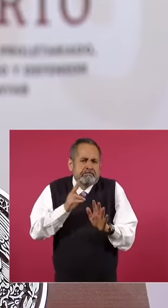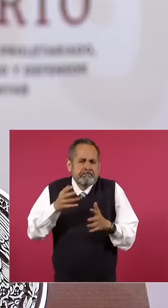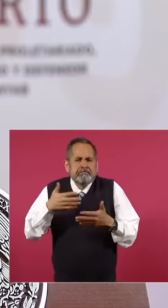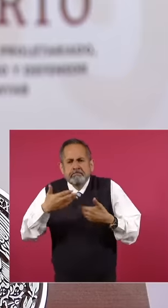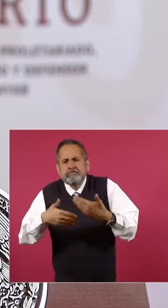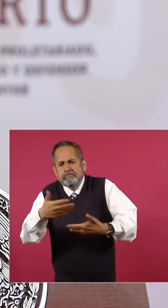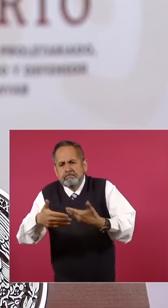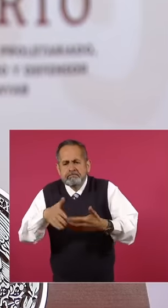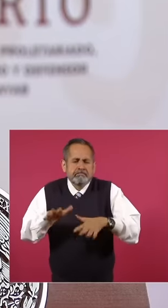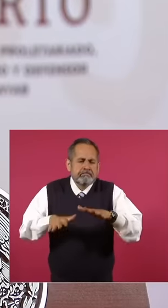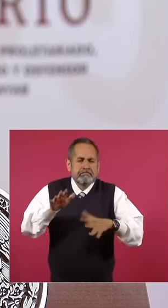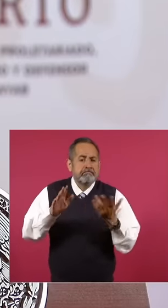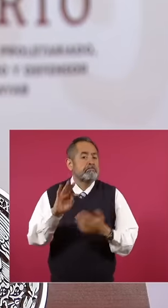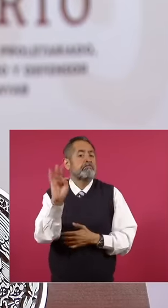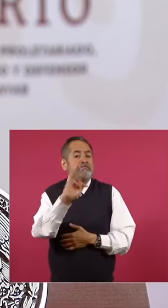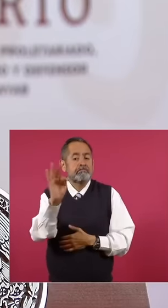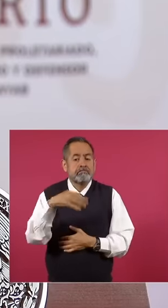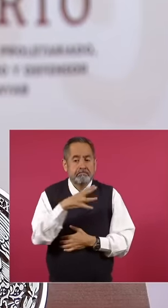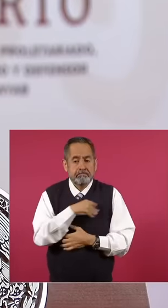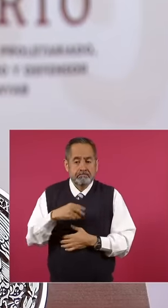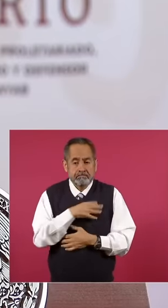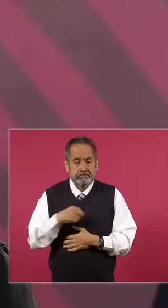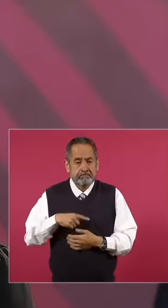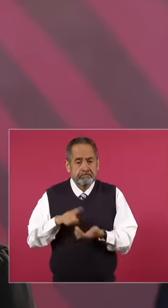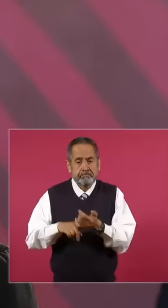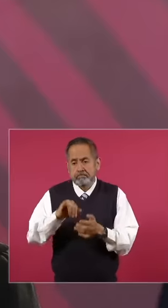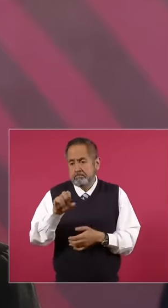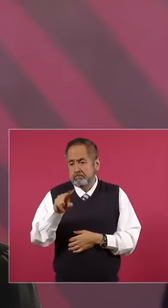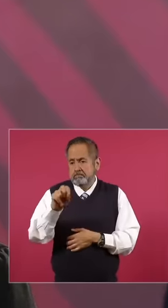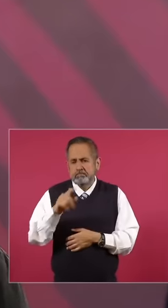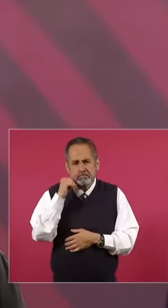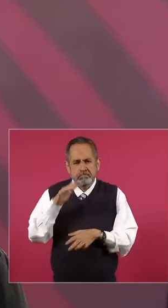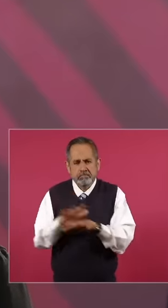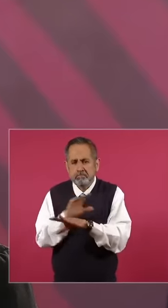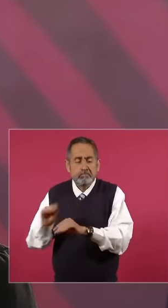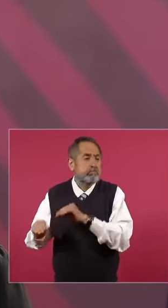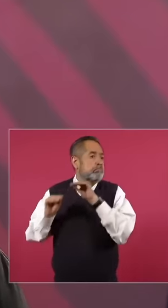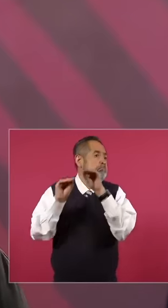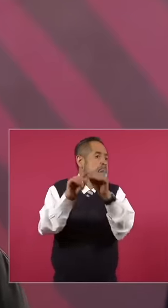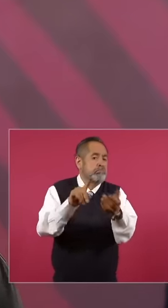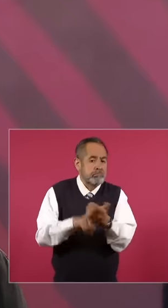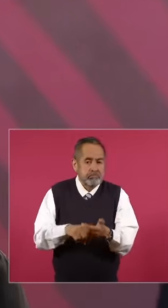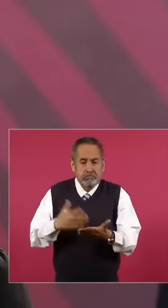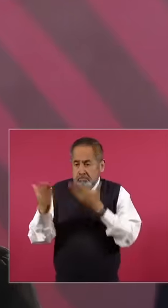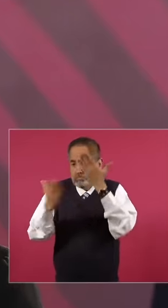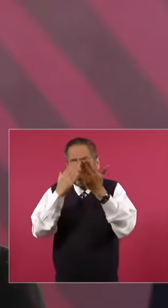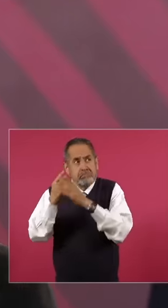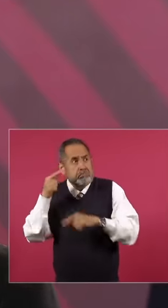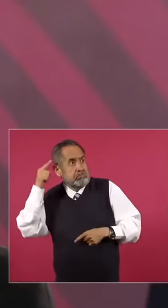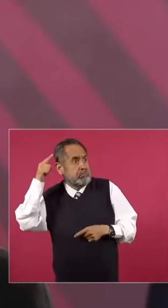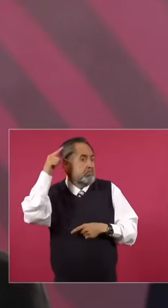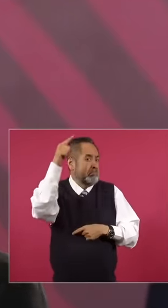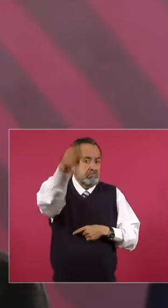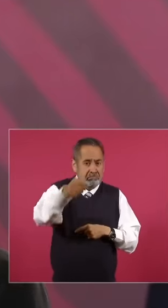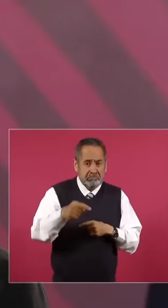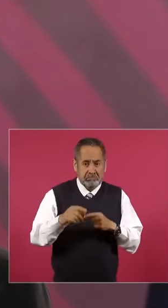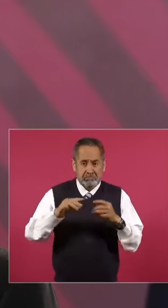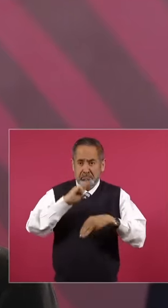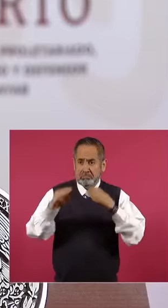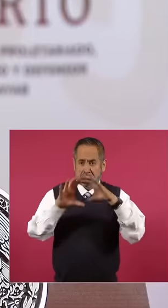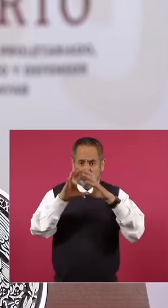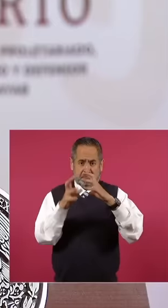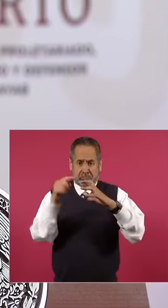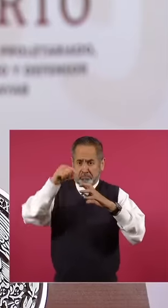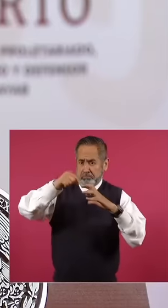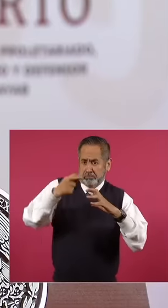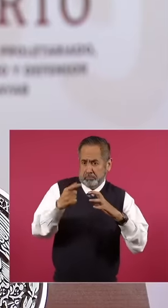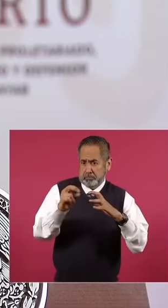my son Jesús decides to go study agronomy. Greenland is a little strange but we'll have to